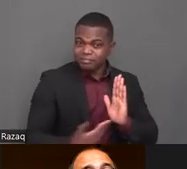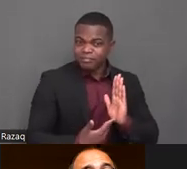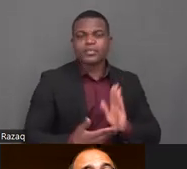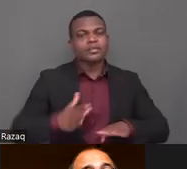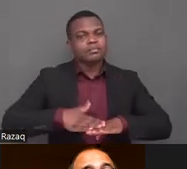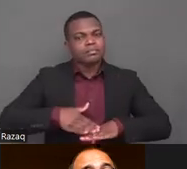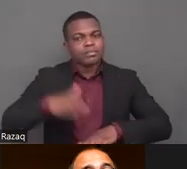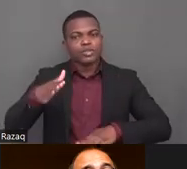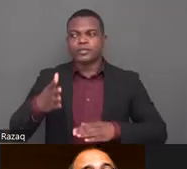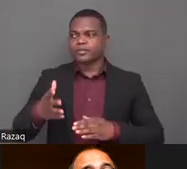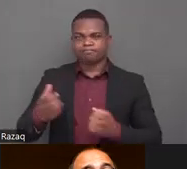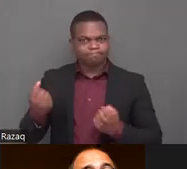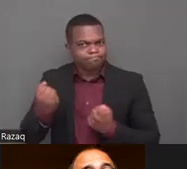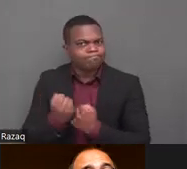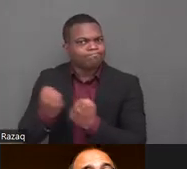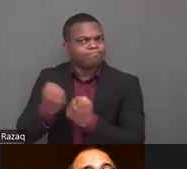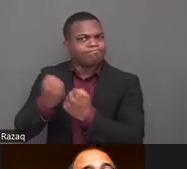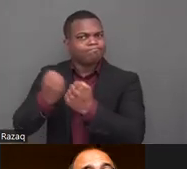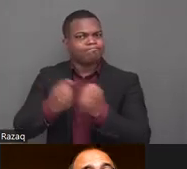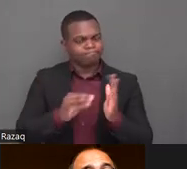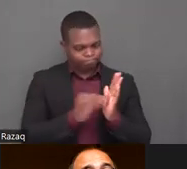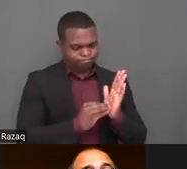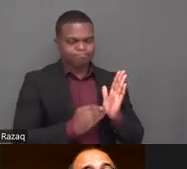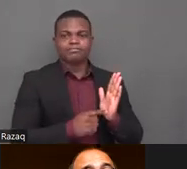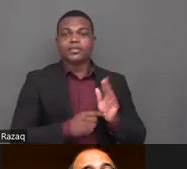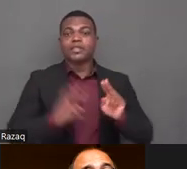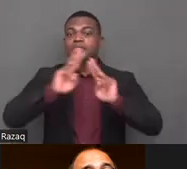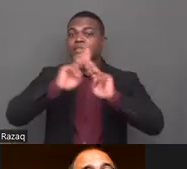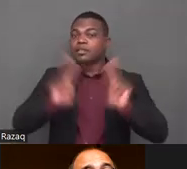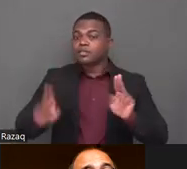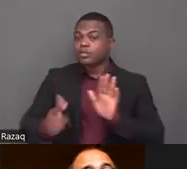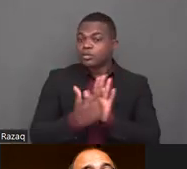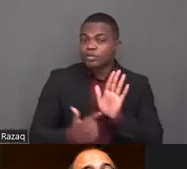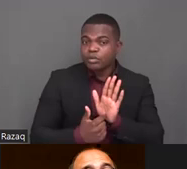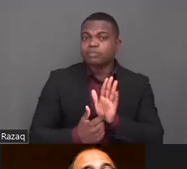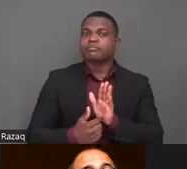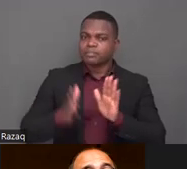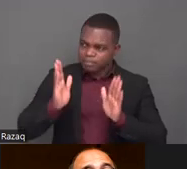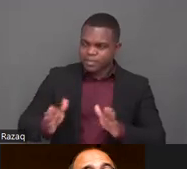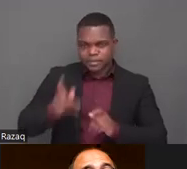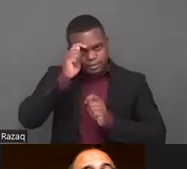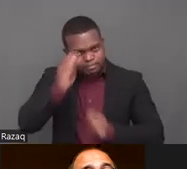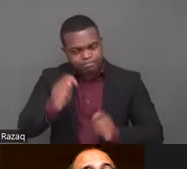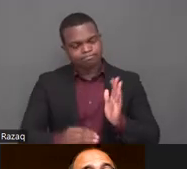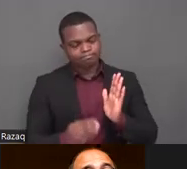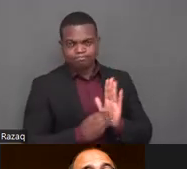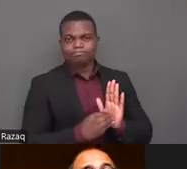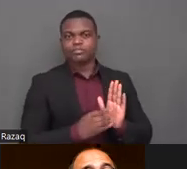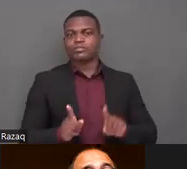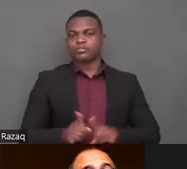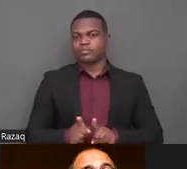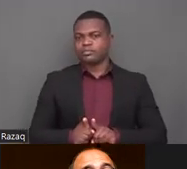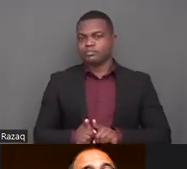the forms of reparation set out in international law are satisfaction guarantees of non-repetition